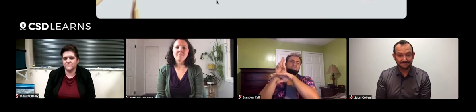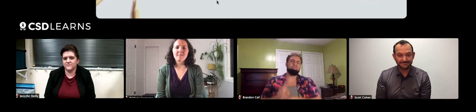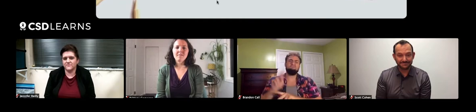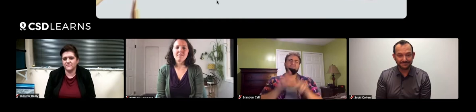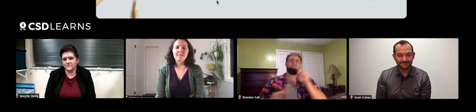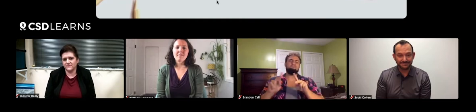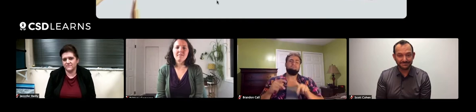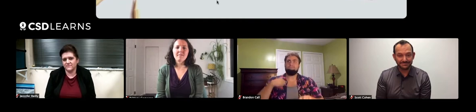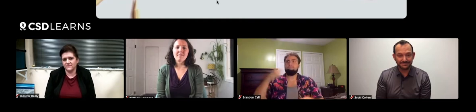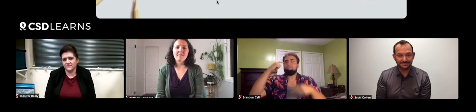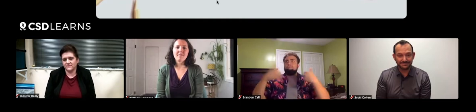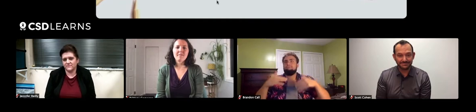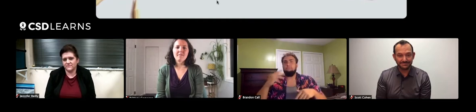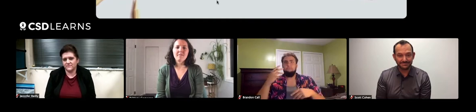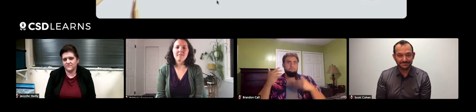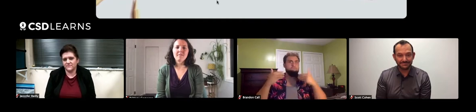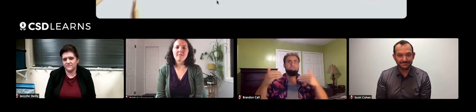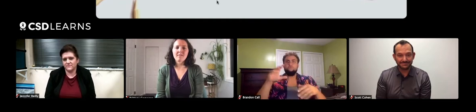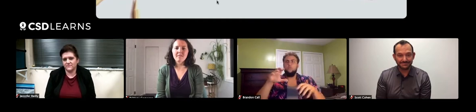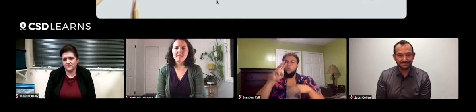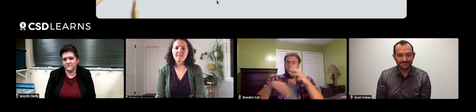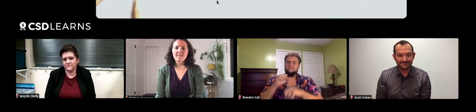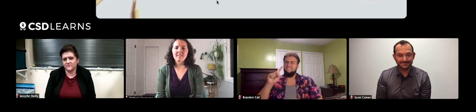and the alligators were extremely used to people. So I thought, why not be the first